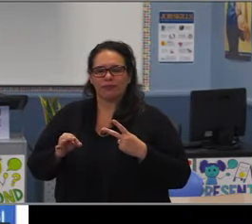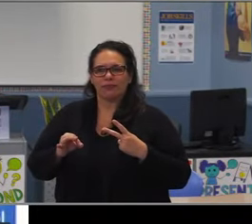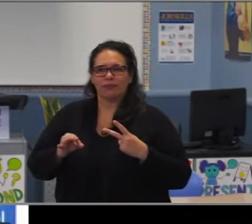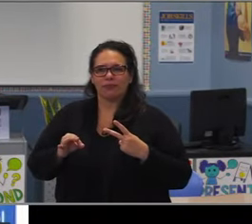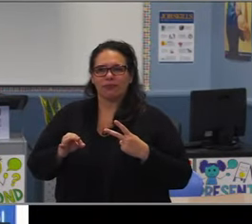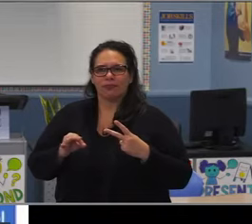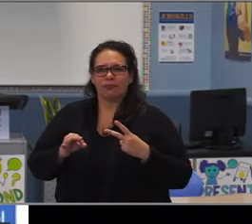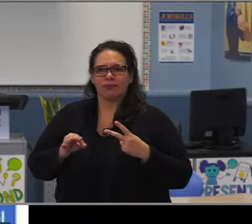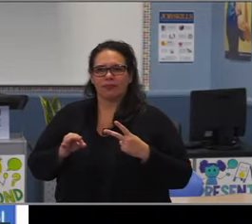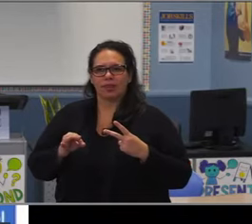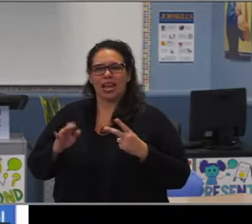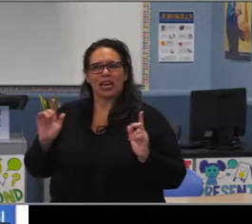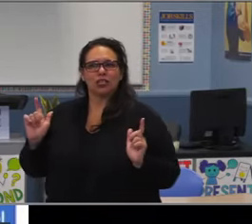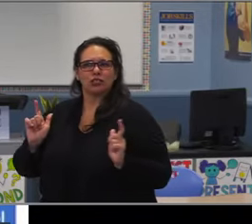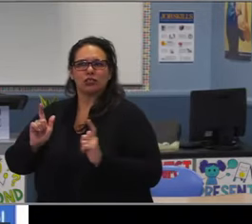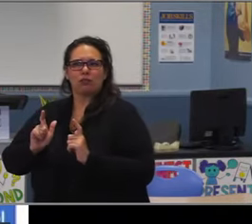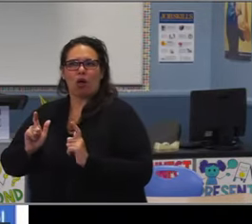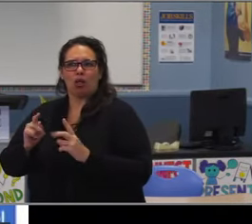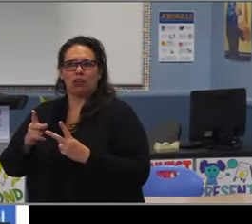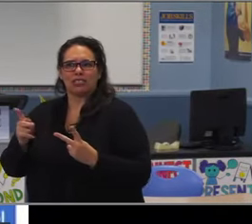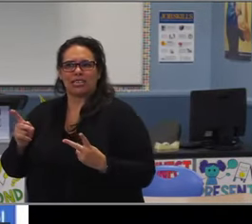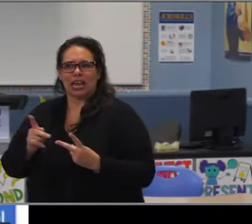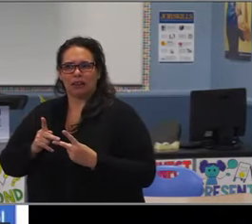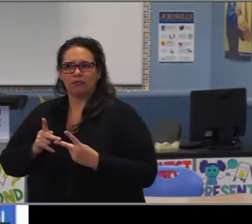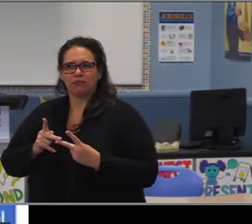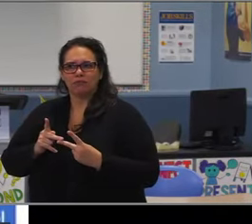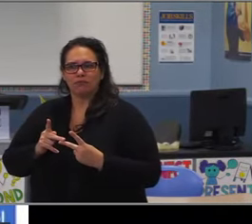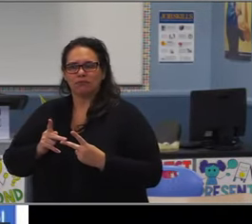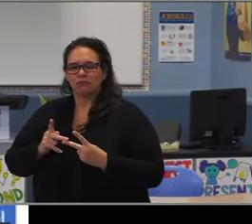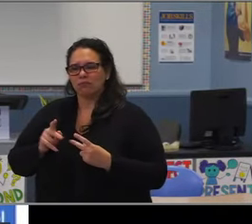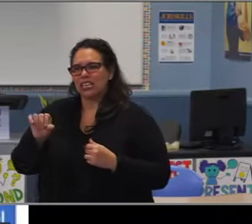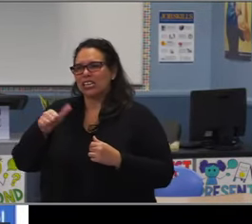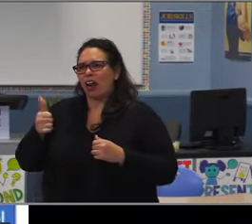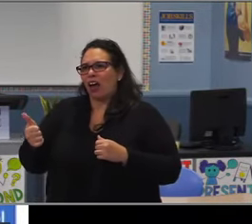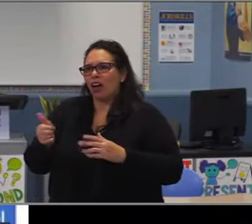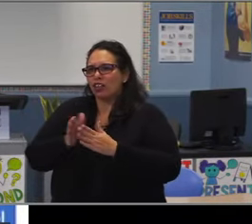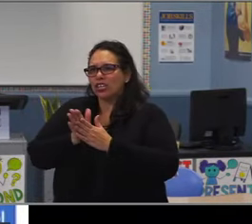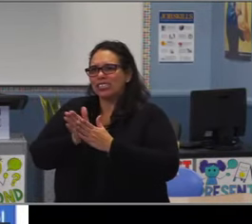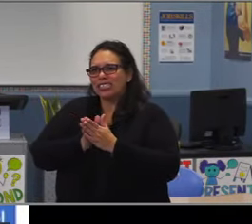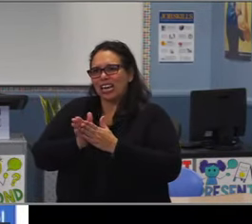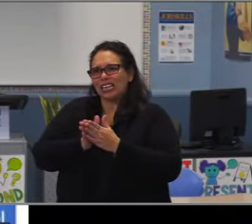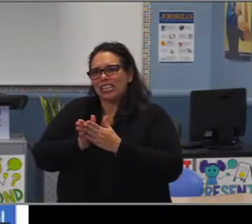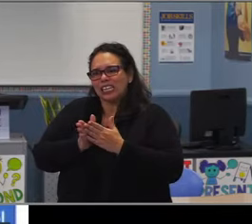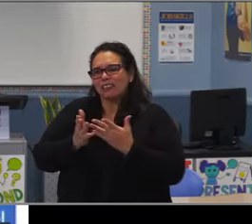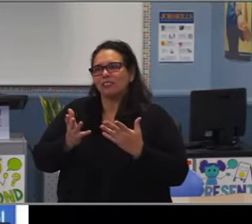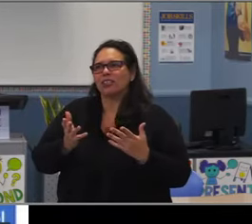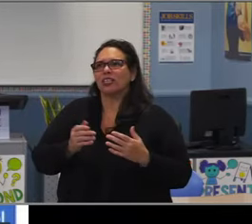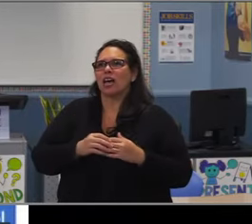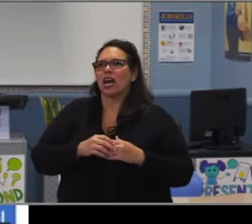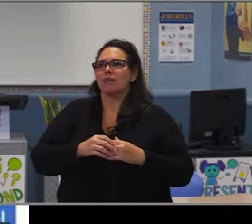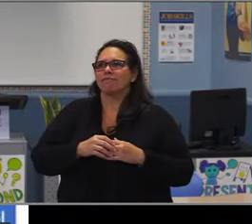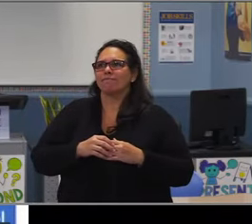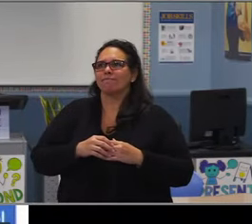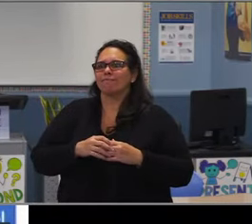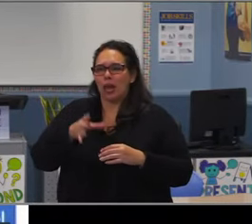I would say it's balancing that school of choice option with also program options.